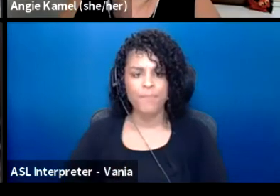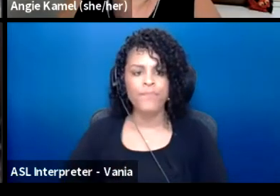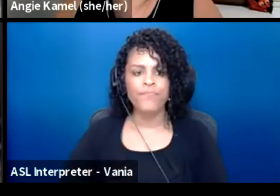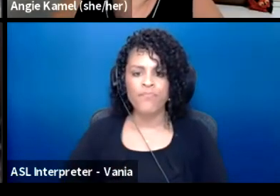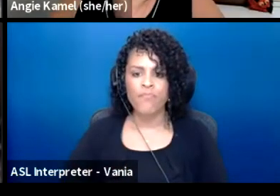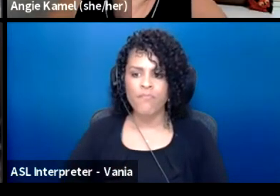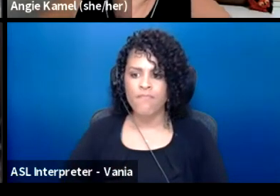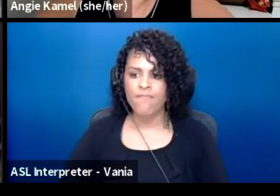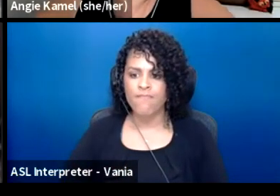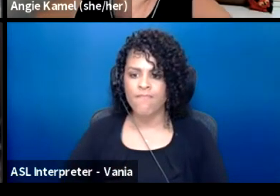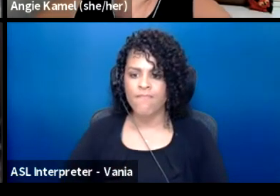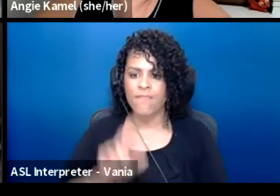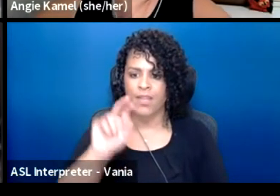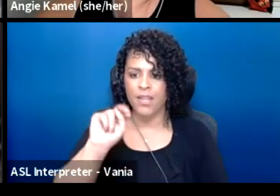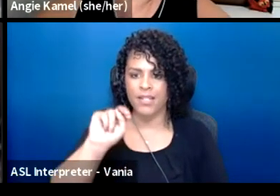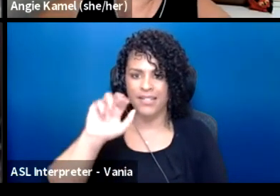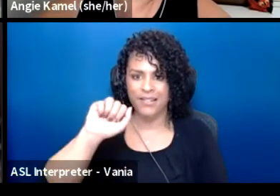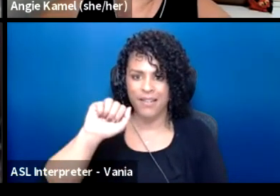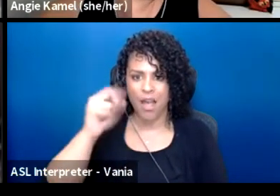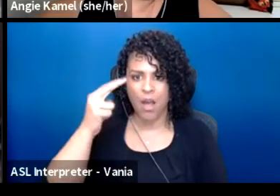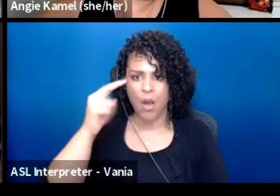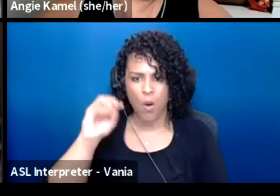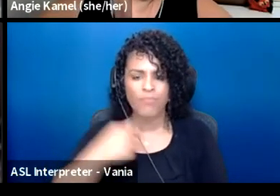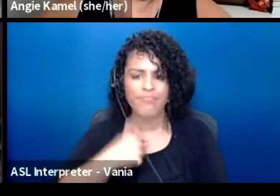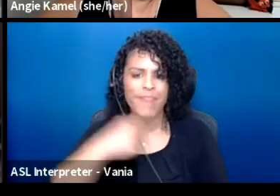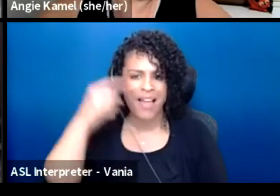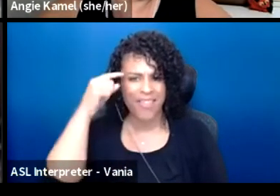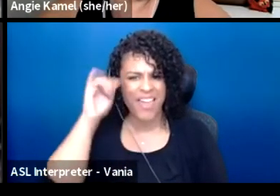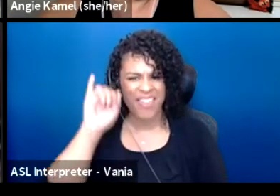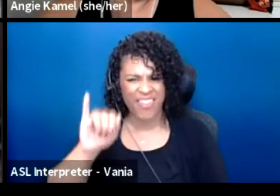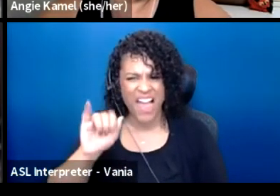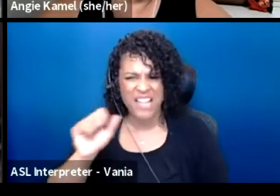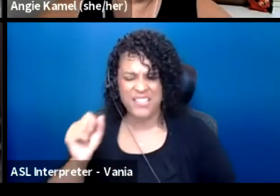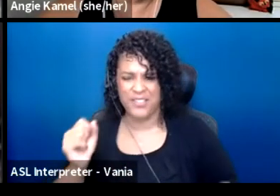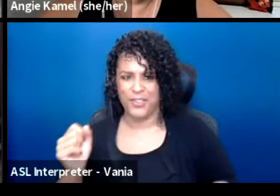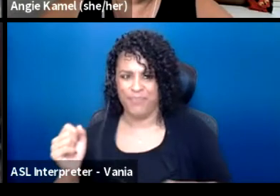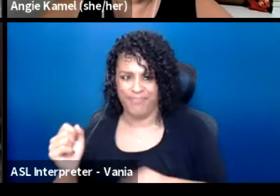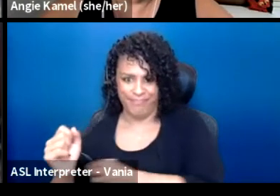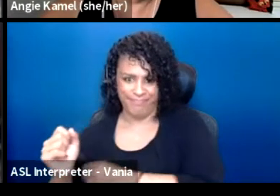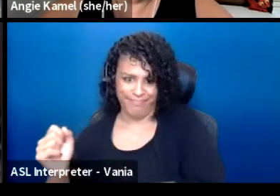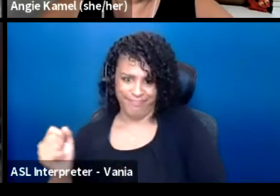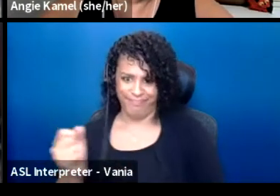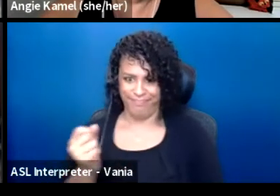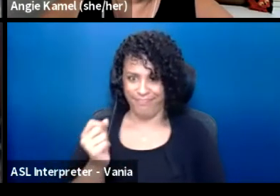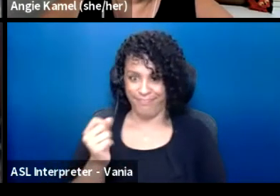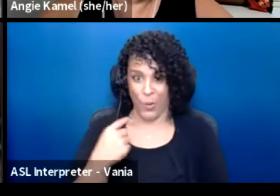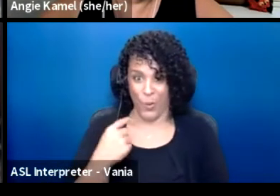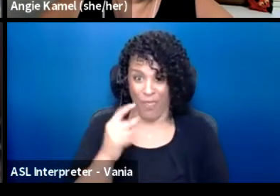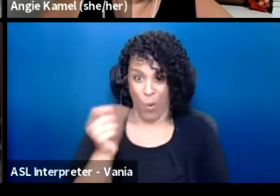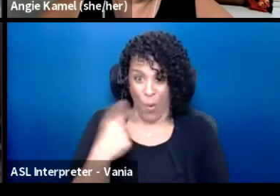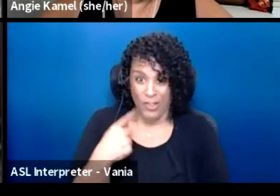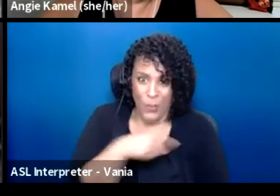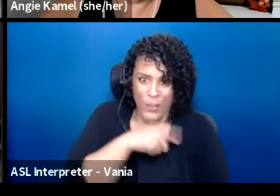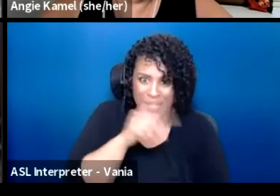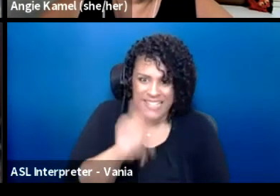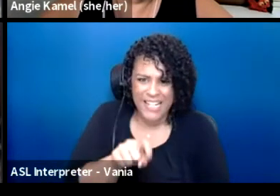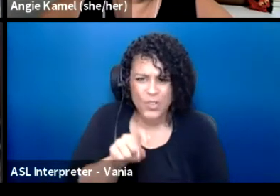And I think that's the question. And I think we all need to question because we are all socialized to believe